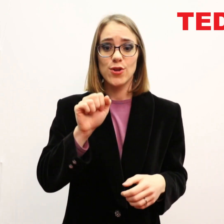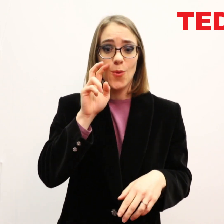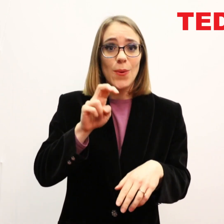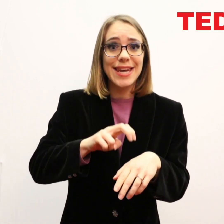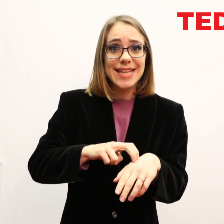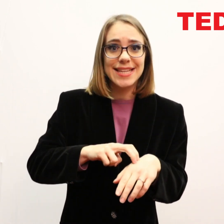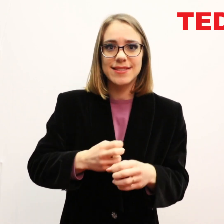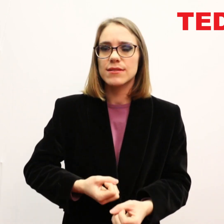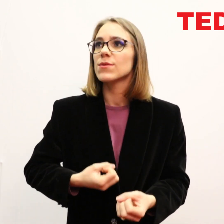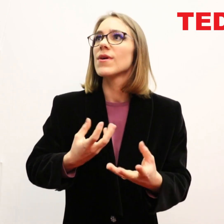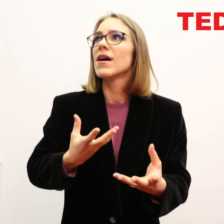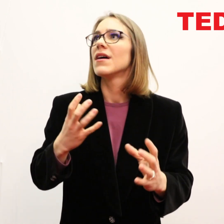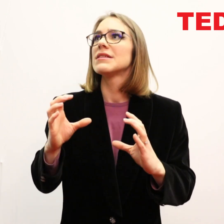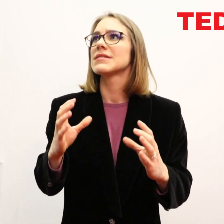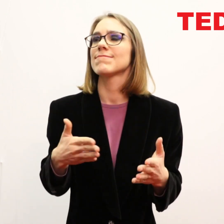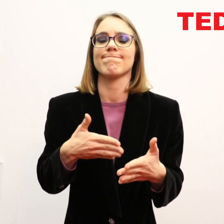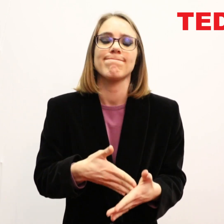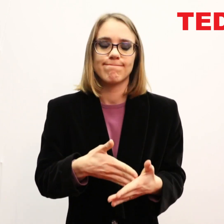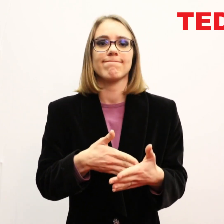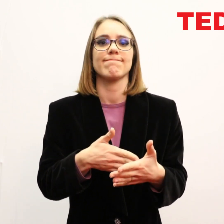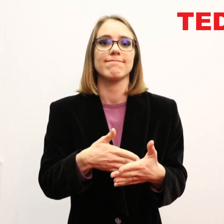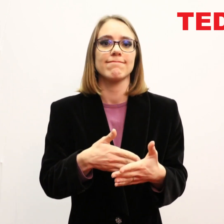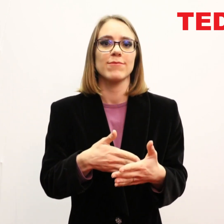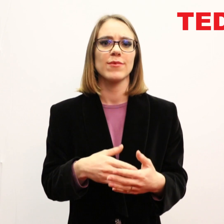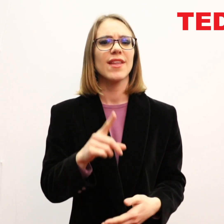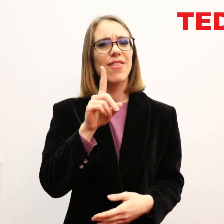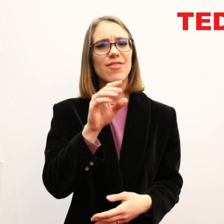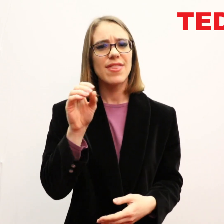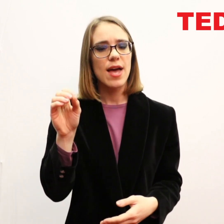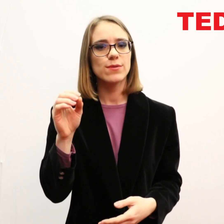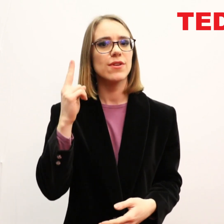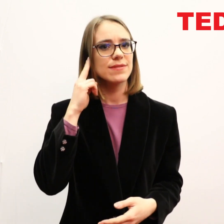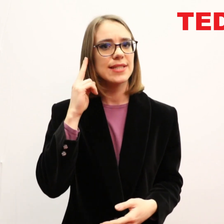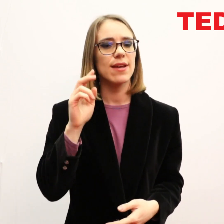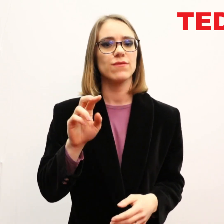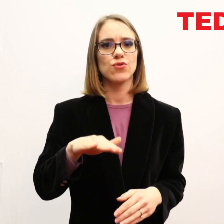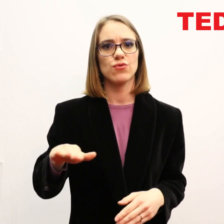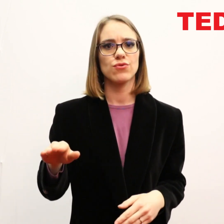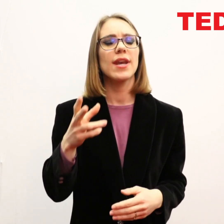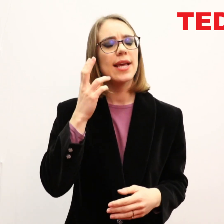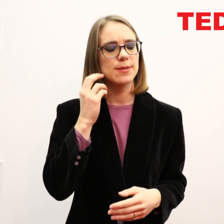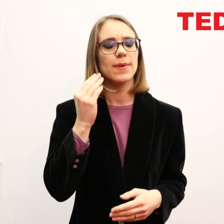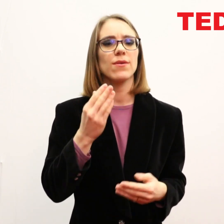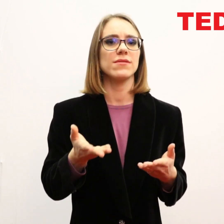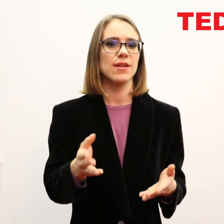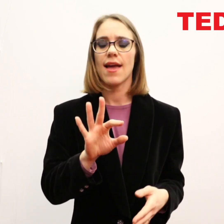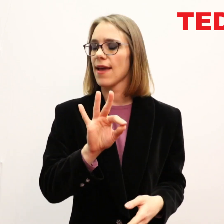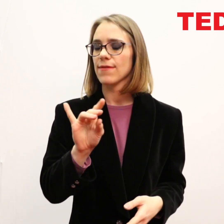Imagine not having the ability to express yourself or your needs. This is what thousands of deaf children experience daily.